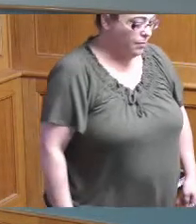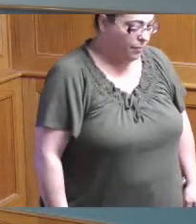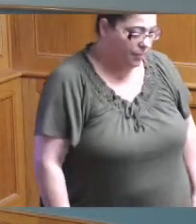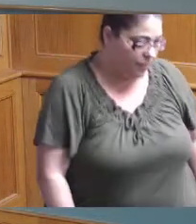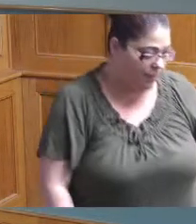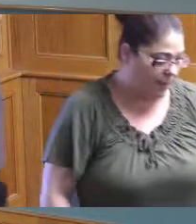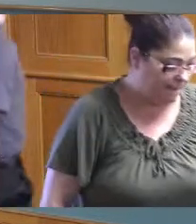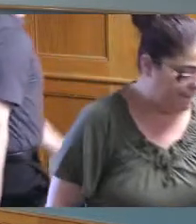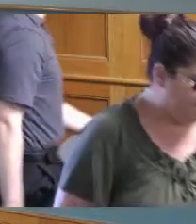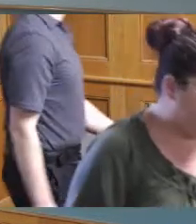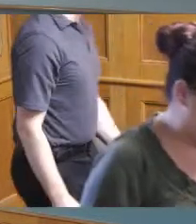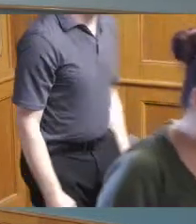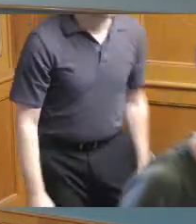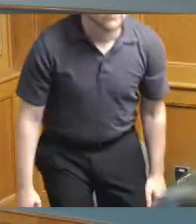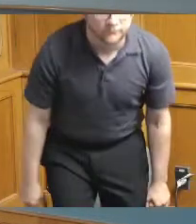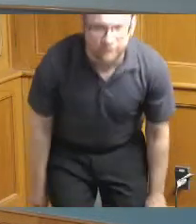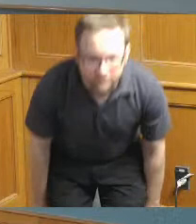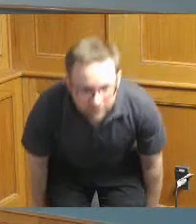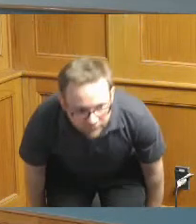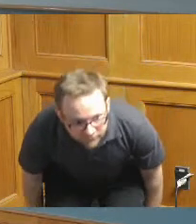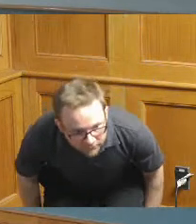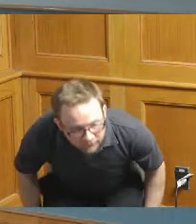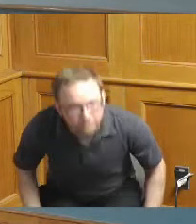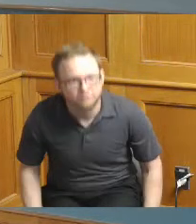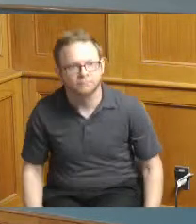move on to the community impact grant program this is brand new